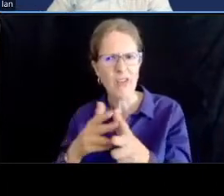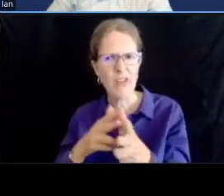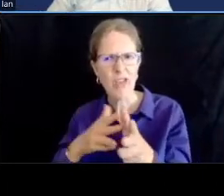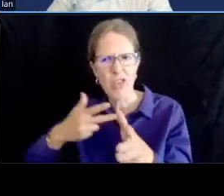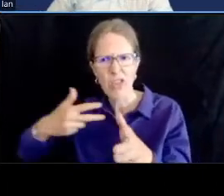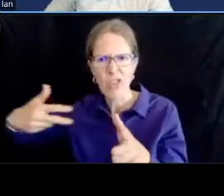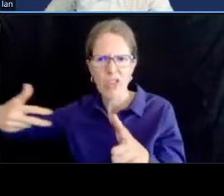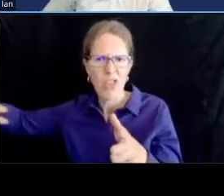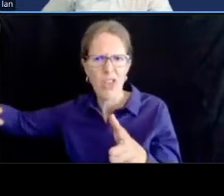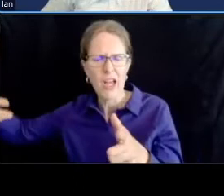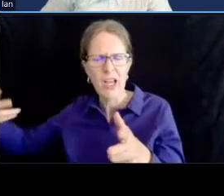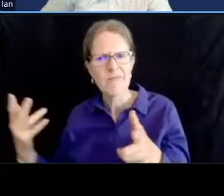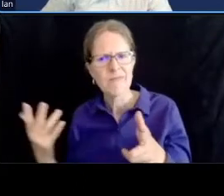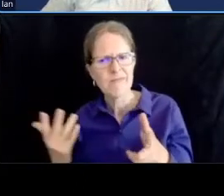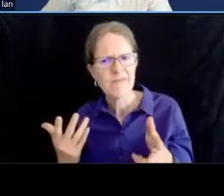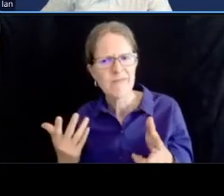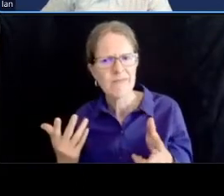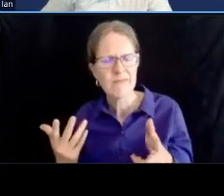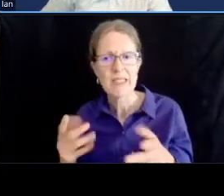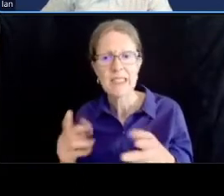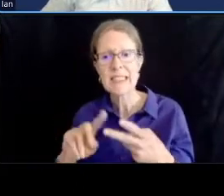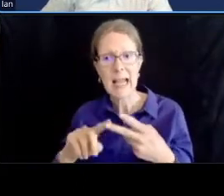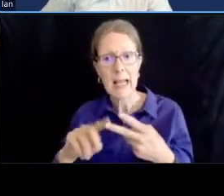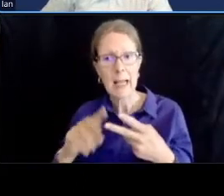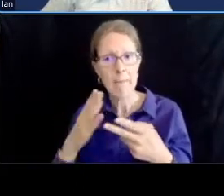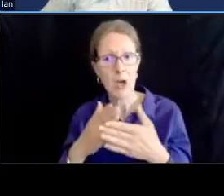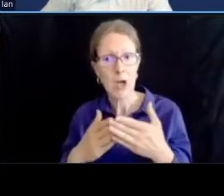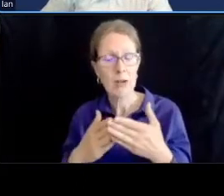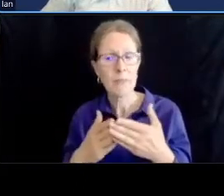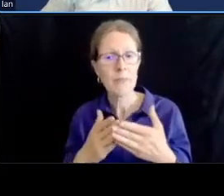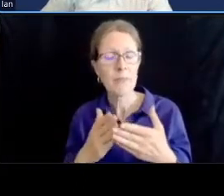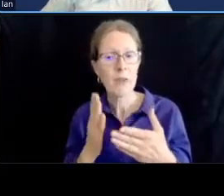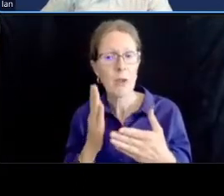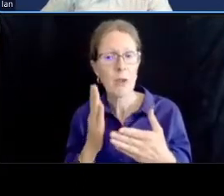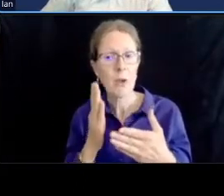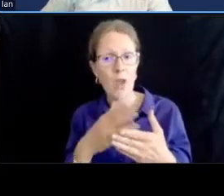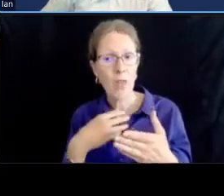part of that is will the bike lanes be designed to carry cyclists safely past this obstacle